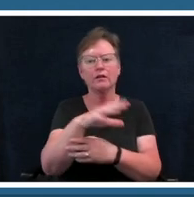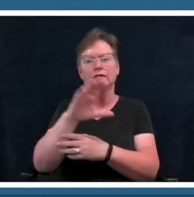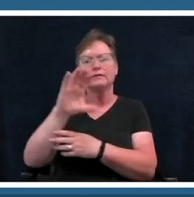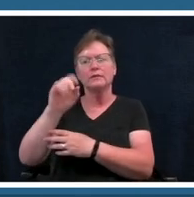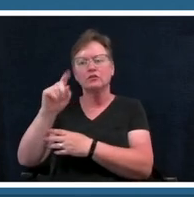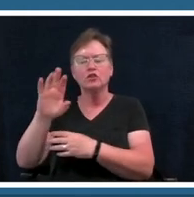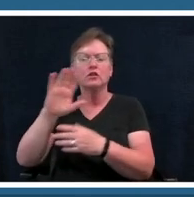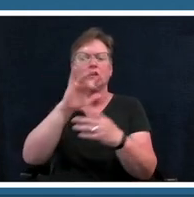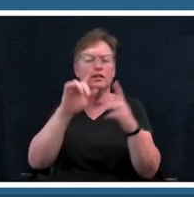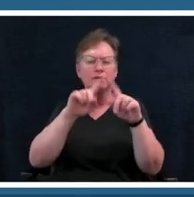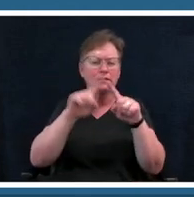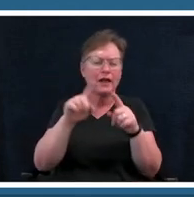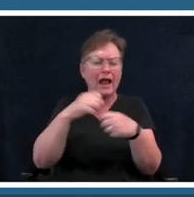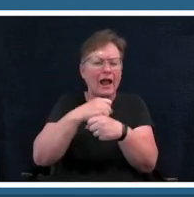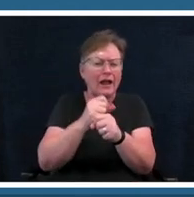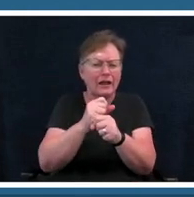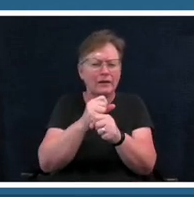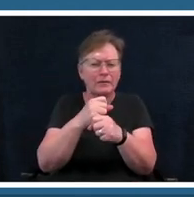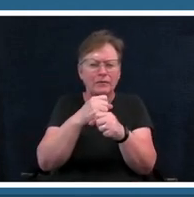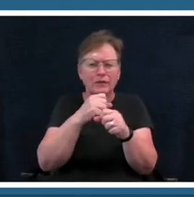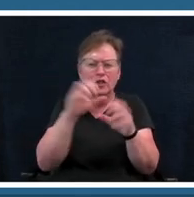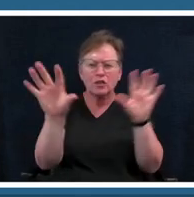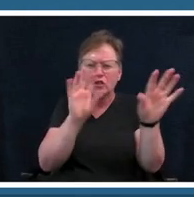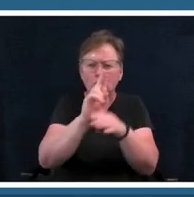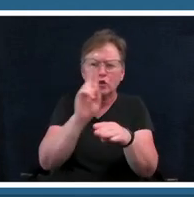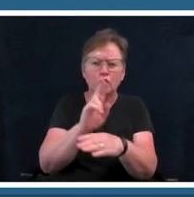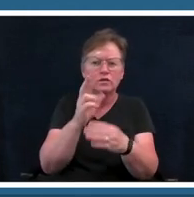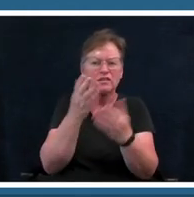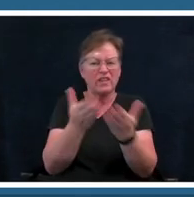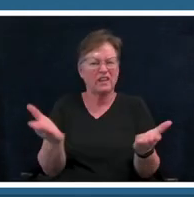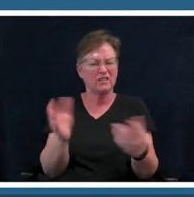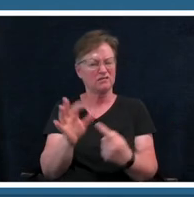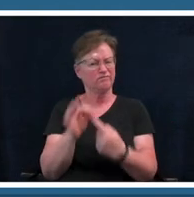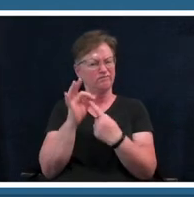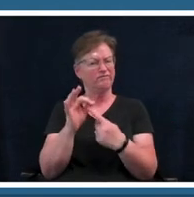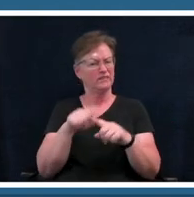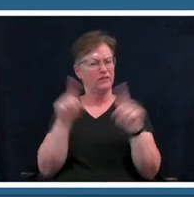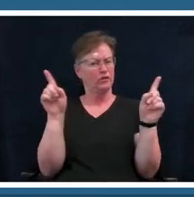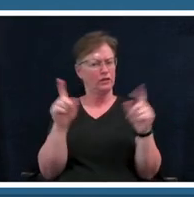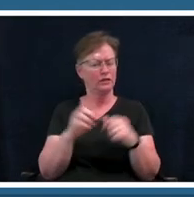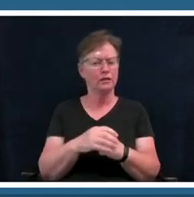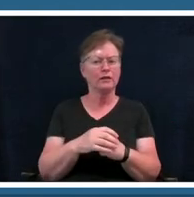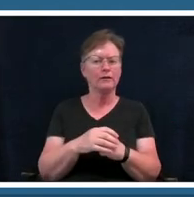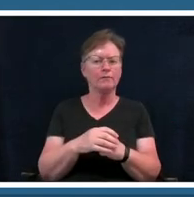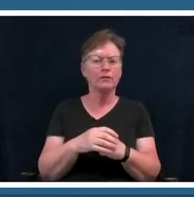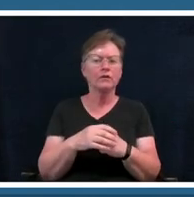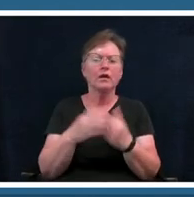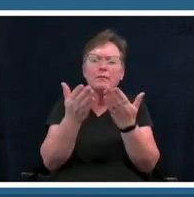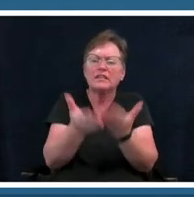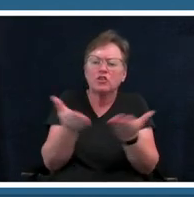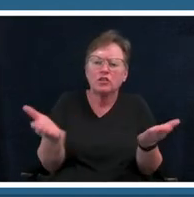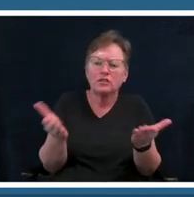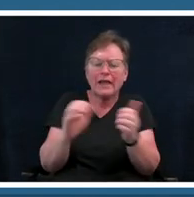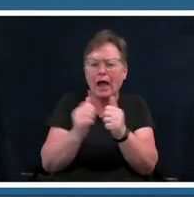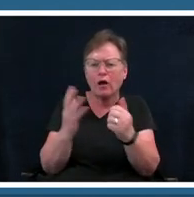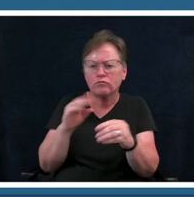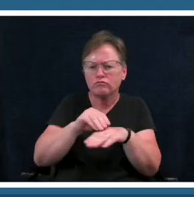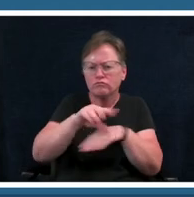monument to this cause what materials tell the story